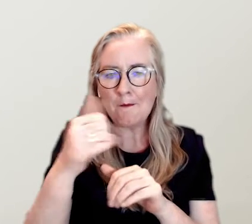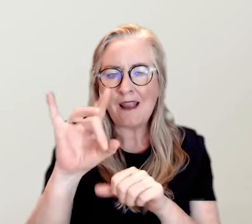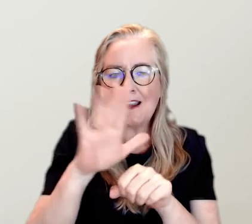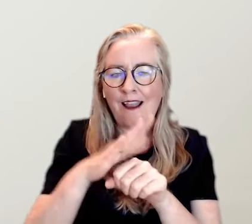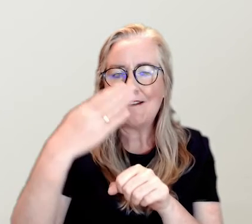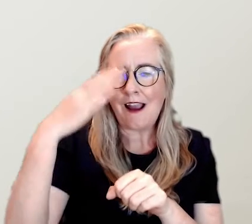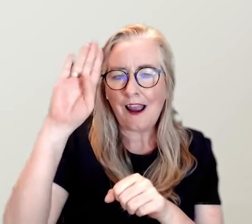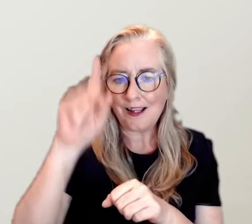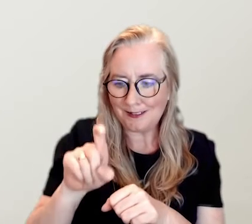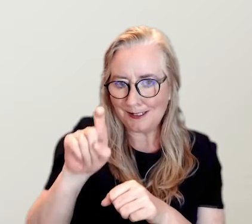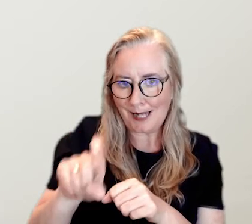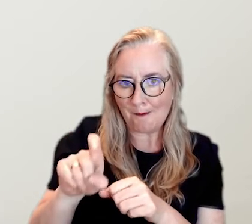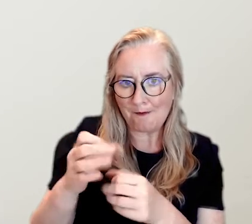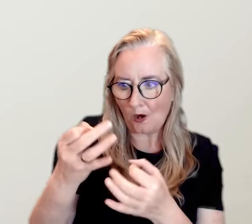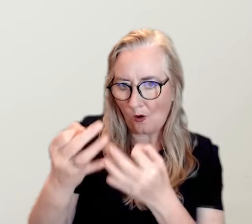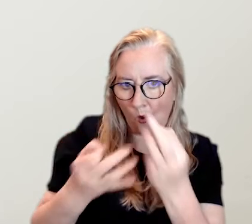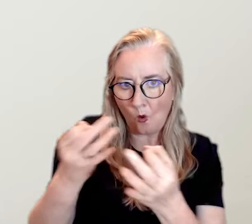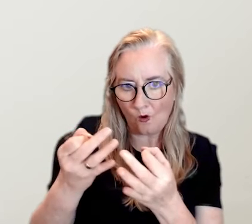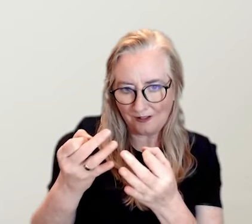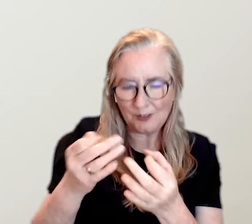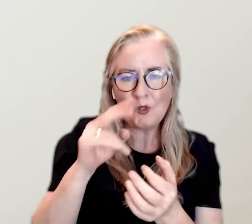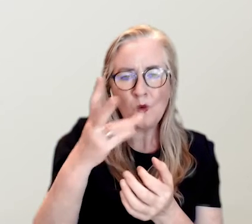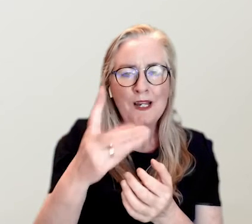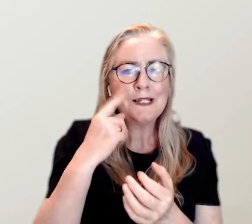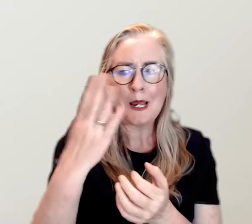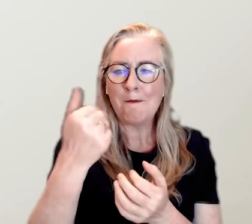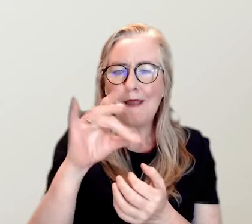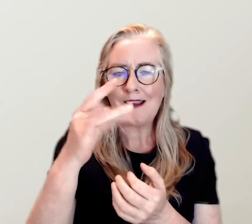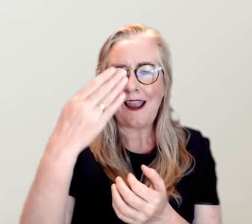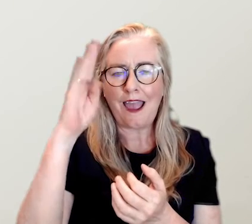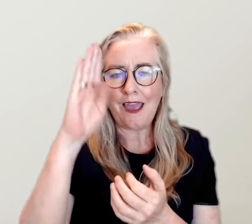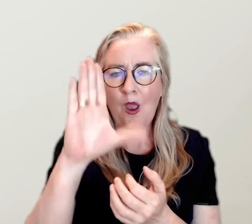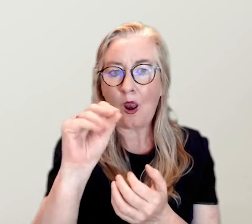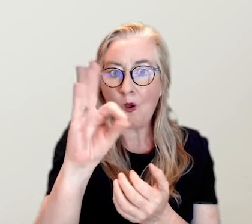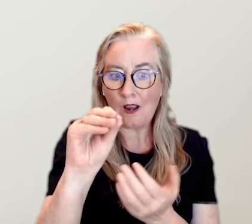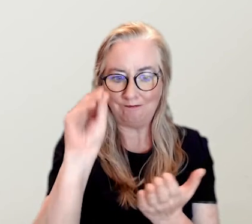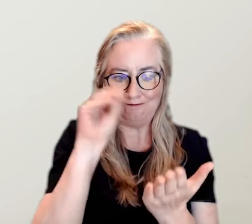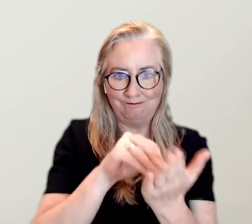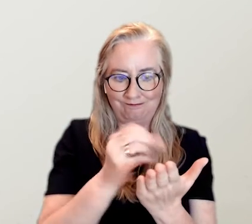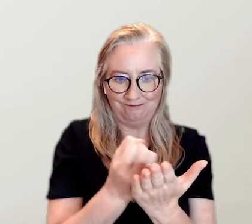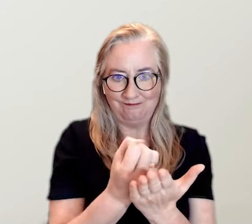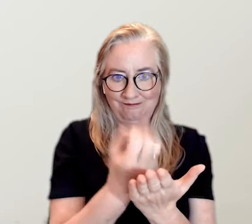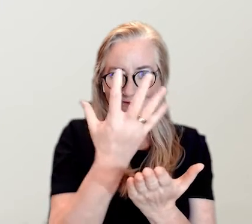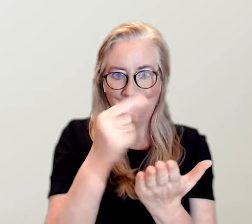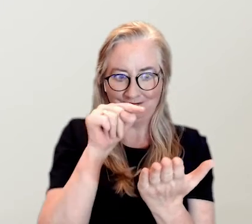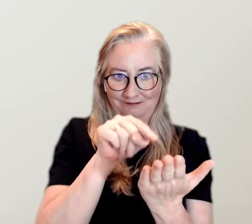Type in 'Bank of Ireland', and tap 'go'. You will see 'Bank of Ireland mobile banking' appear